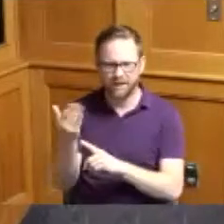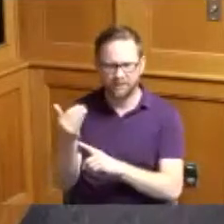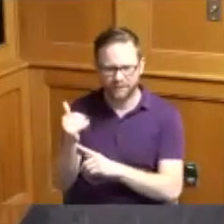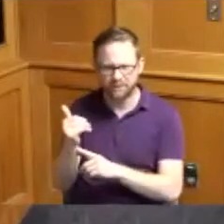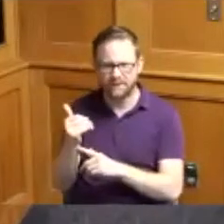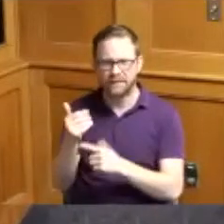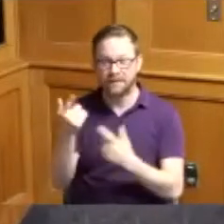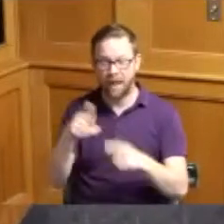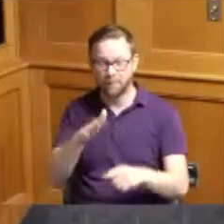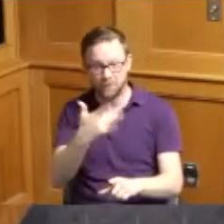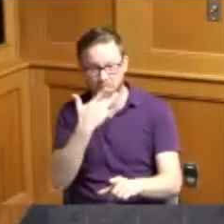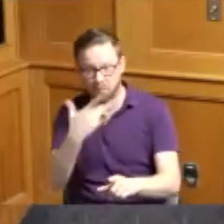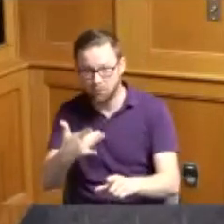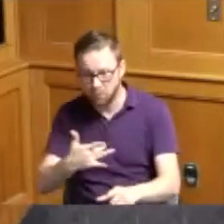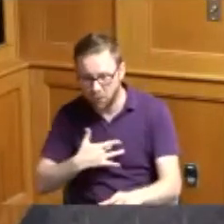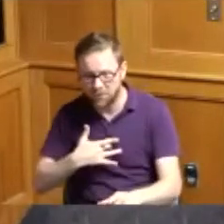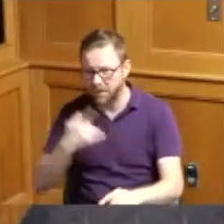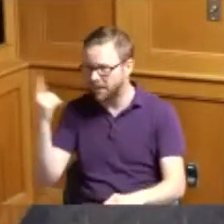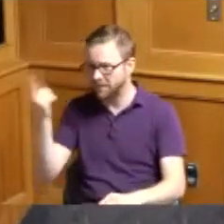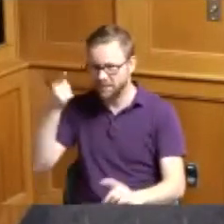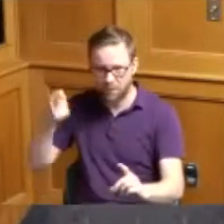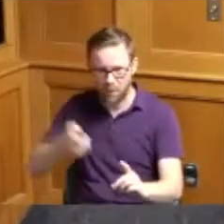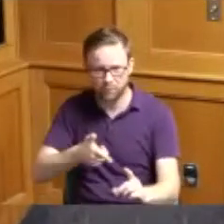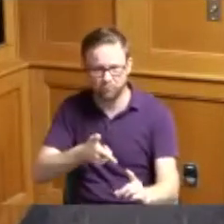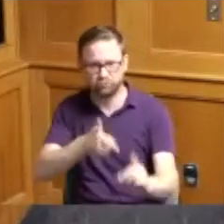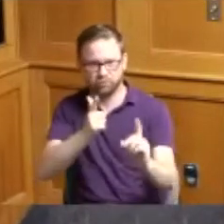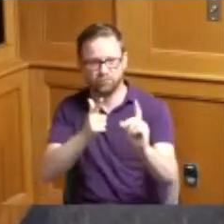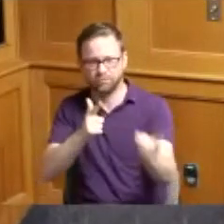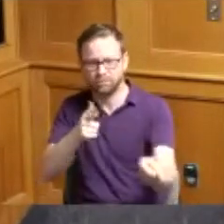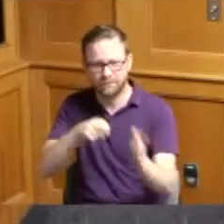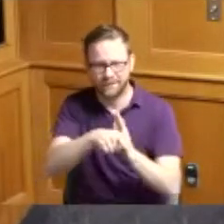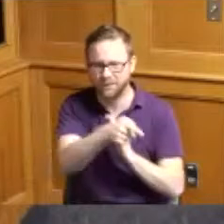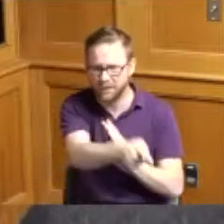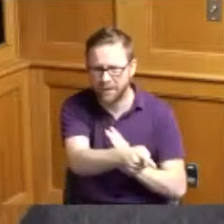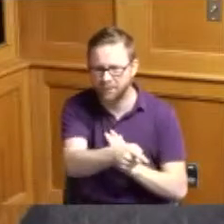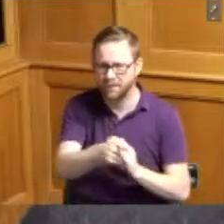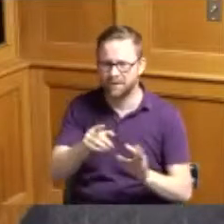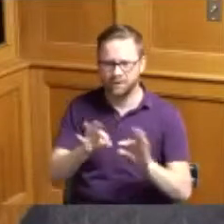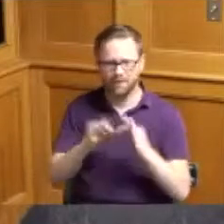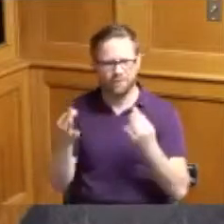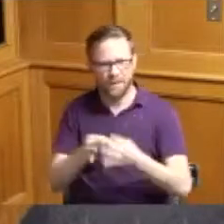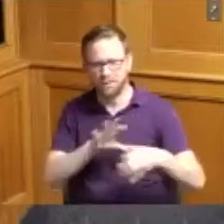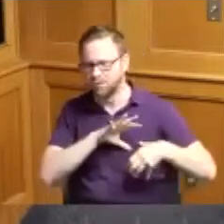his birthday that's gonna of course devastating to the family and to think about his birthday